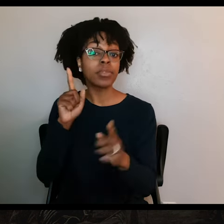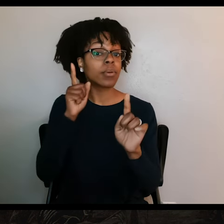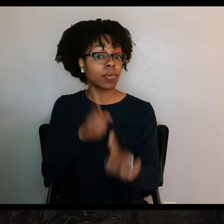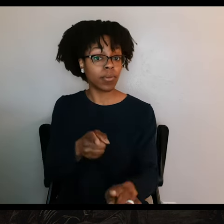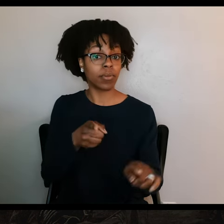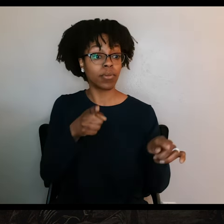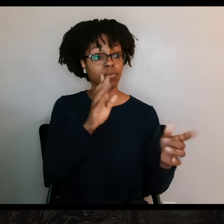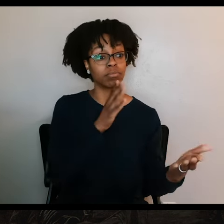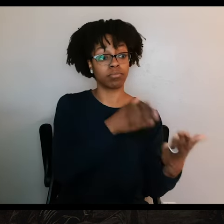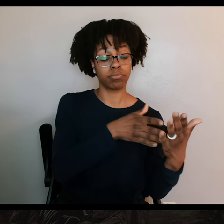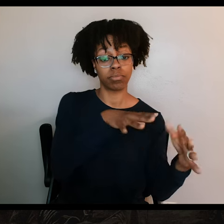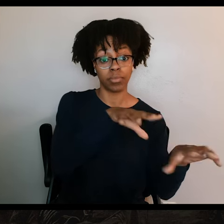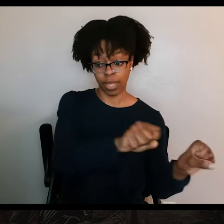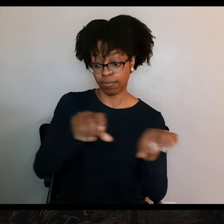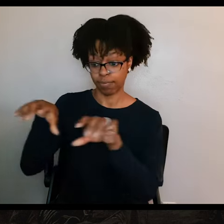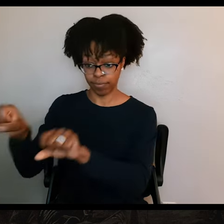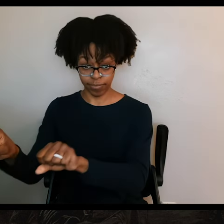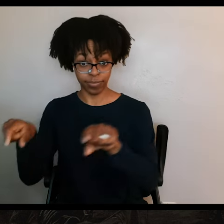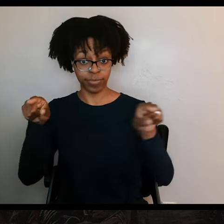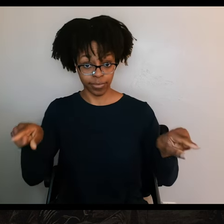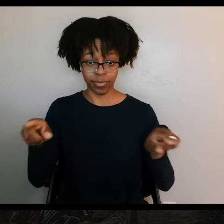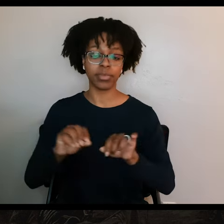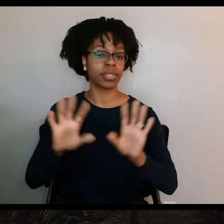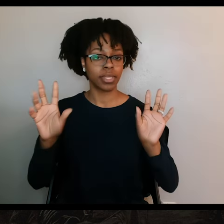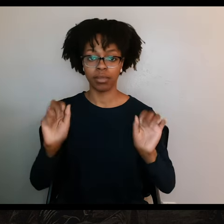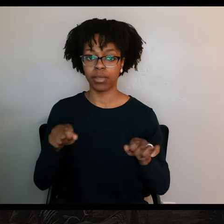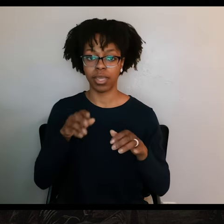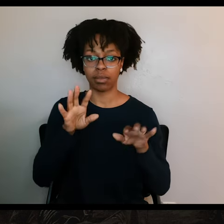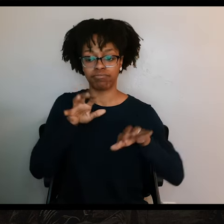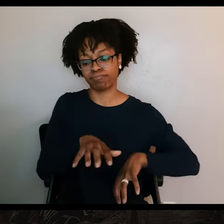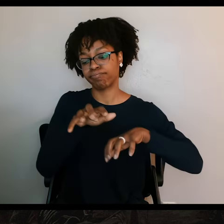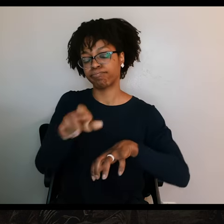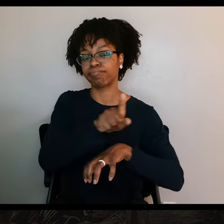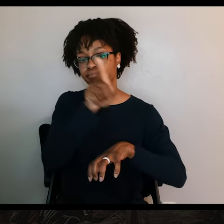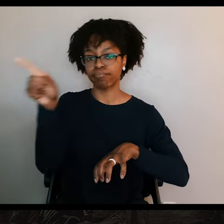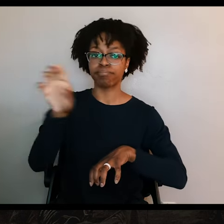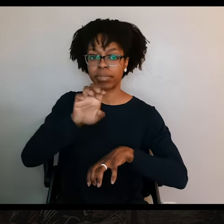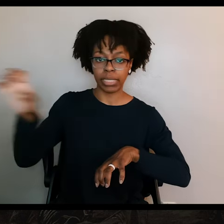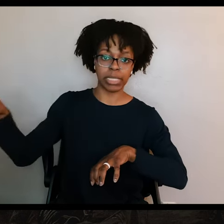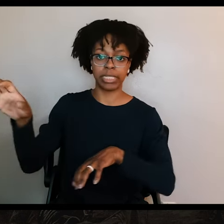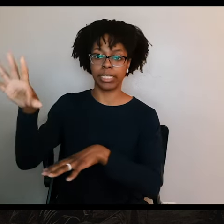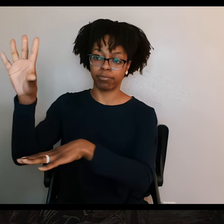had been captured, then Santa Anna's armies would have a clear path to march eastward and put down the rest of the rebellion.